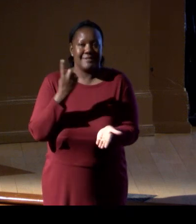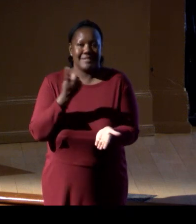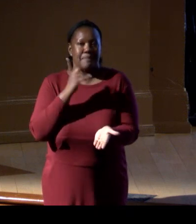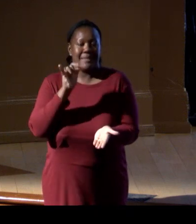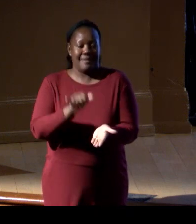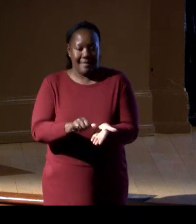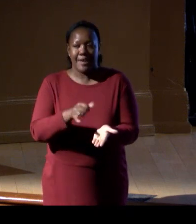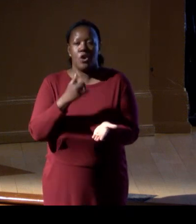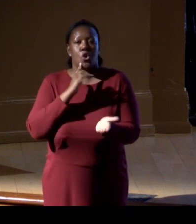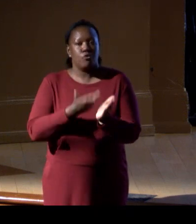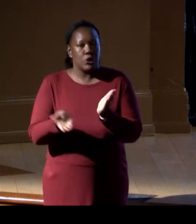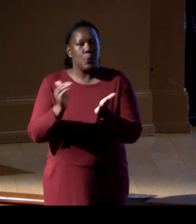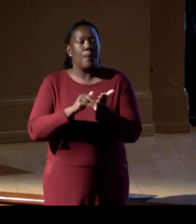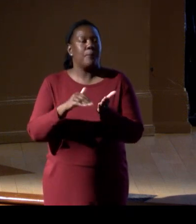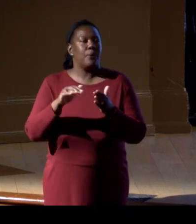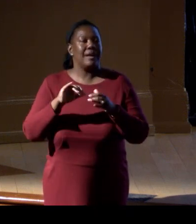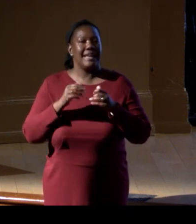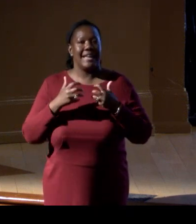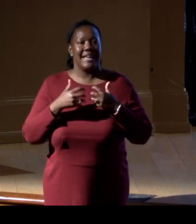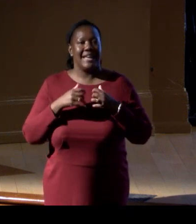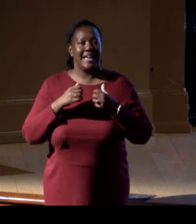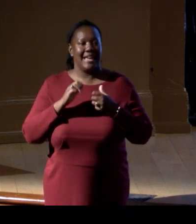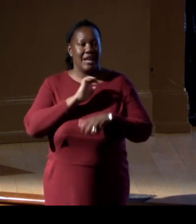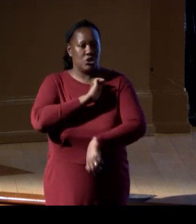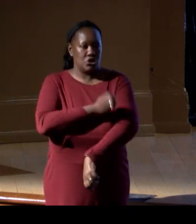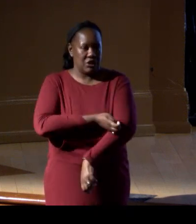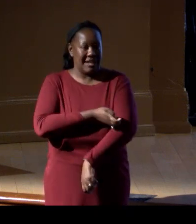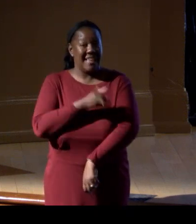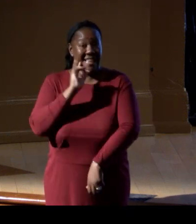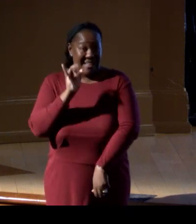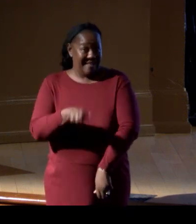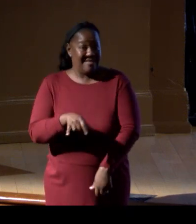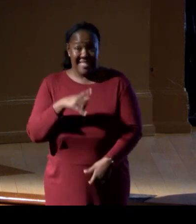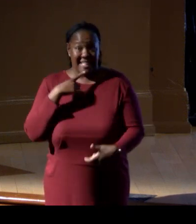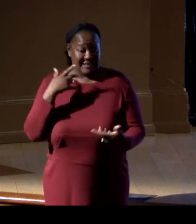which in itself is an industrialization in areas that haven't had structures.